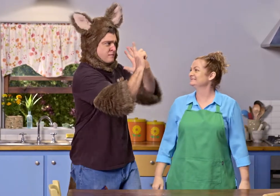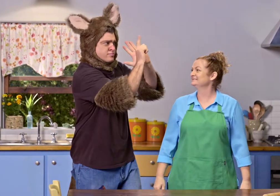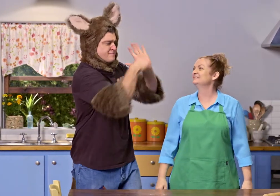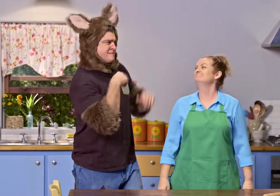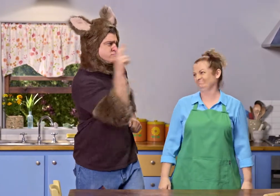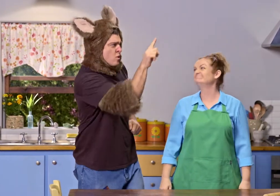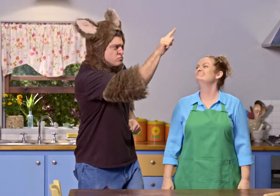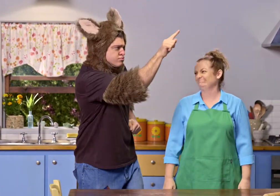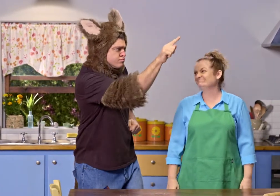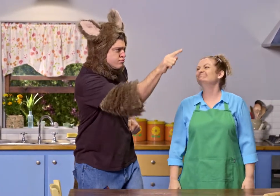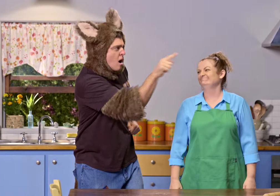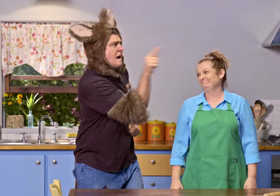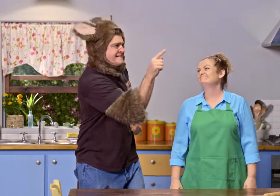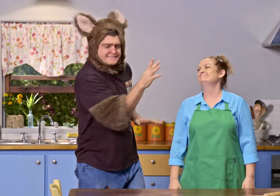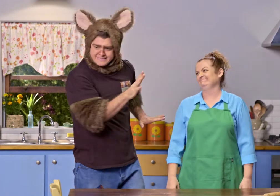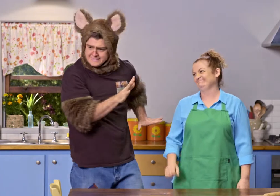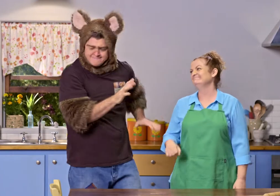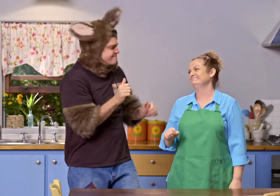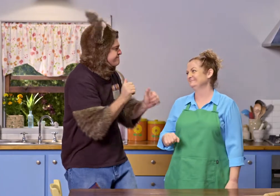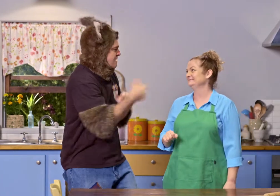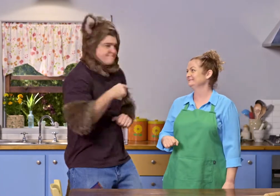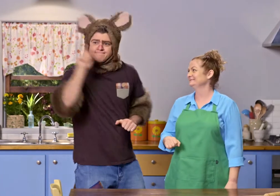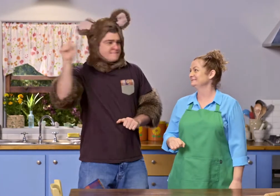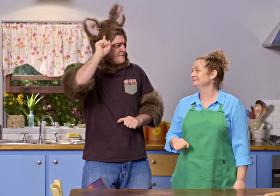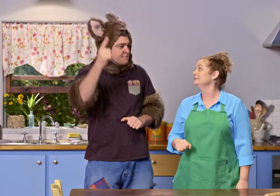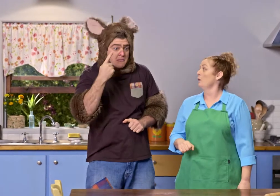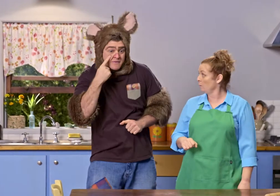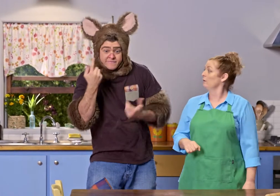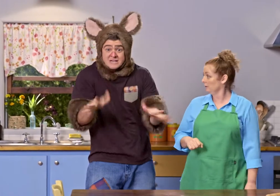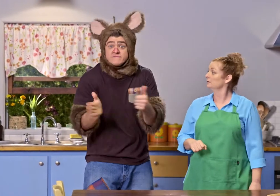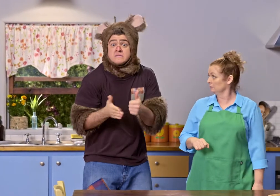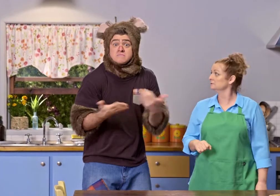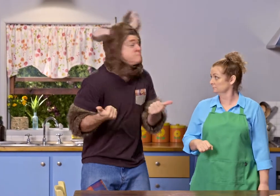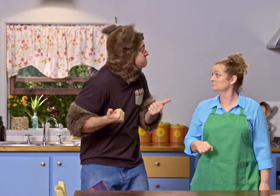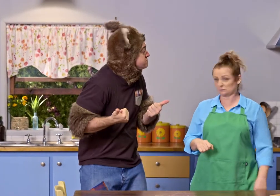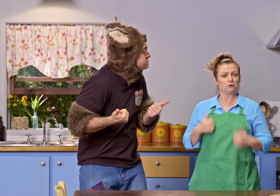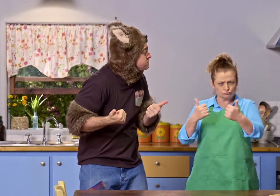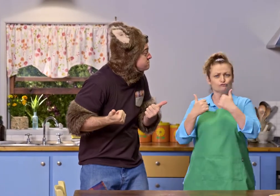so I can look at it to know when the pie is ready. I'd better go see Skip and check to see if he's fixed the clock yet, OK?